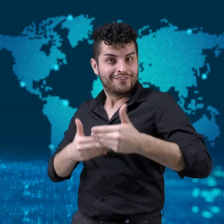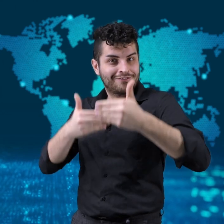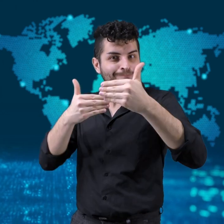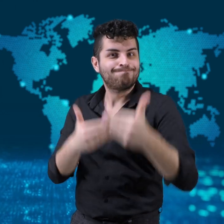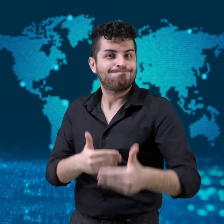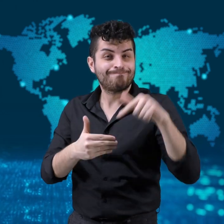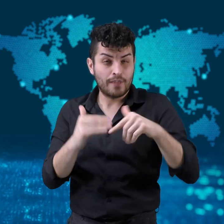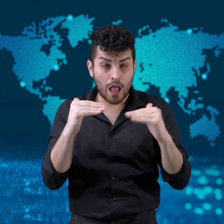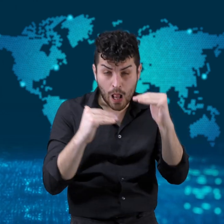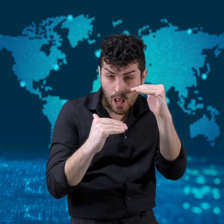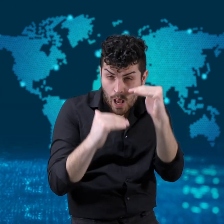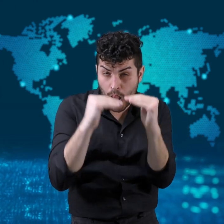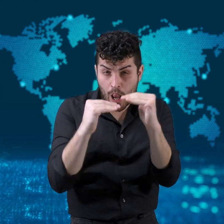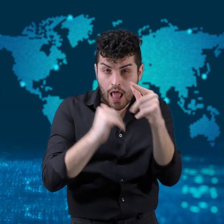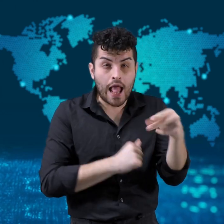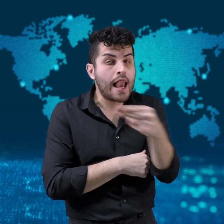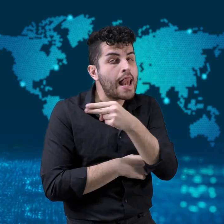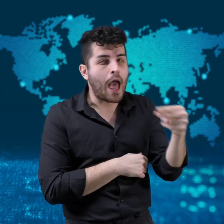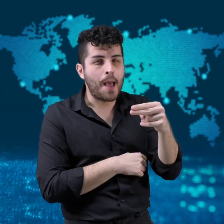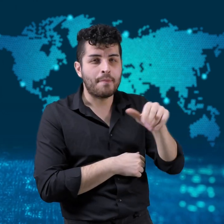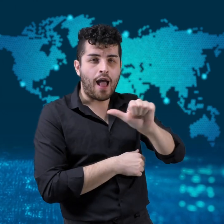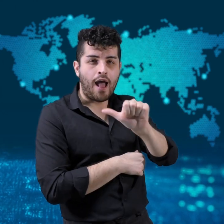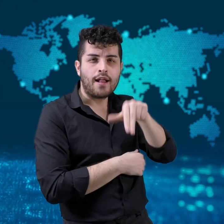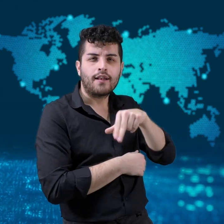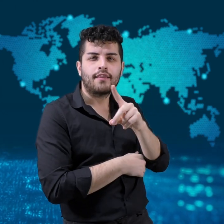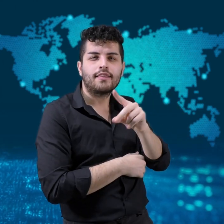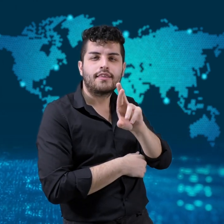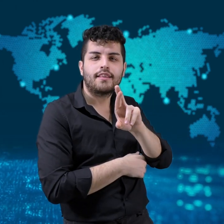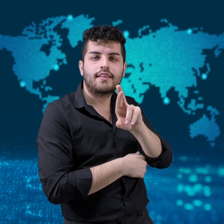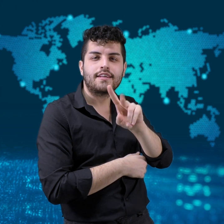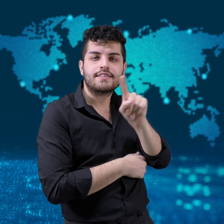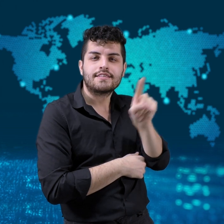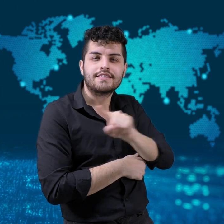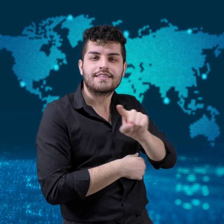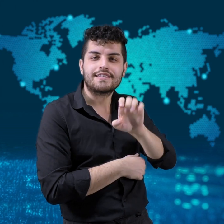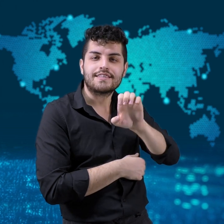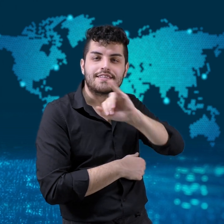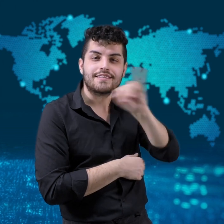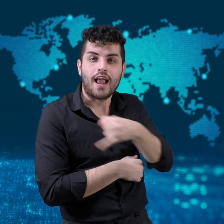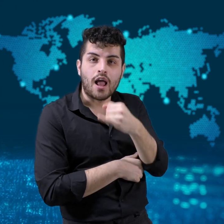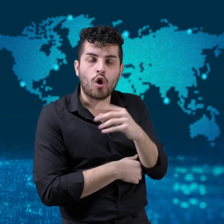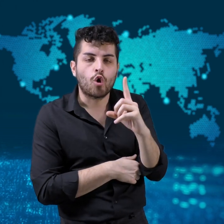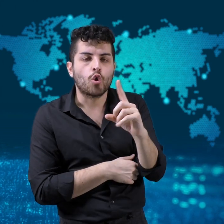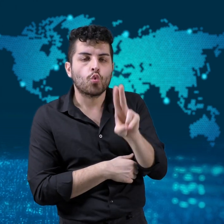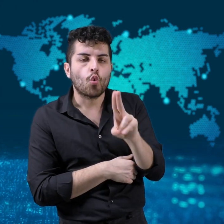President Andrzej Duda to a second term.